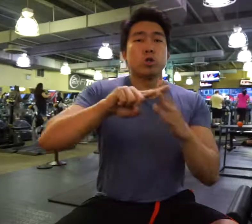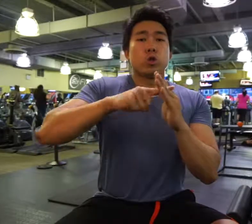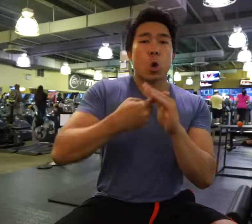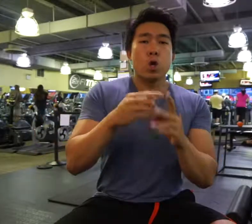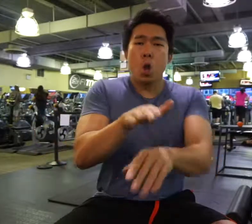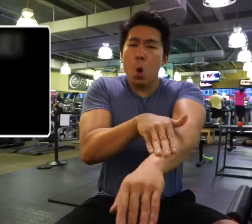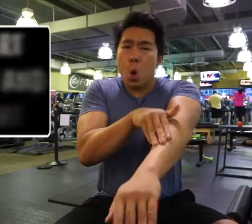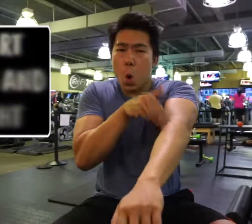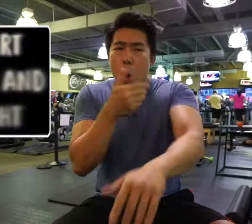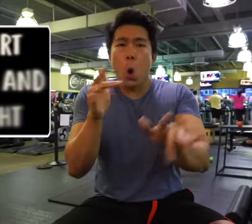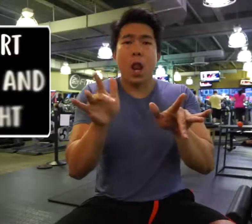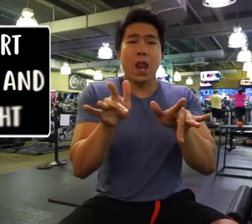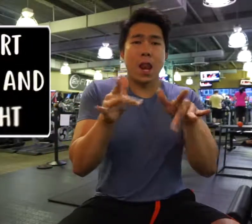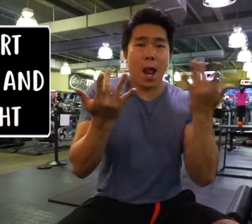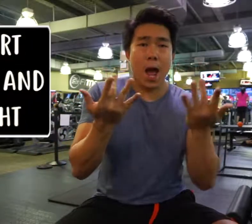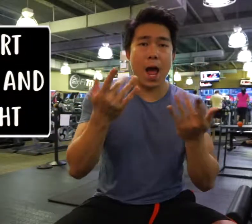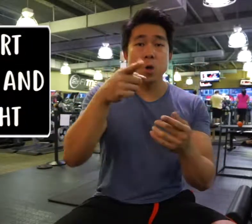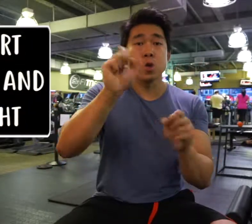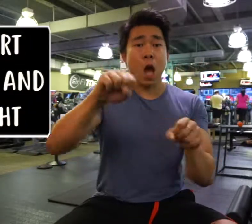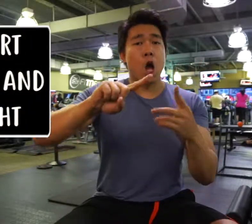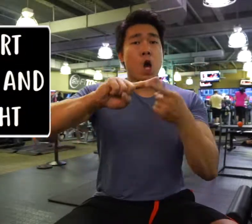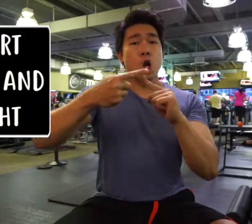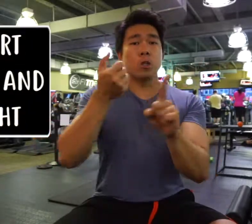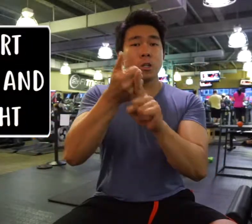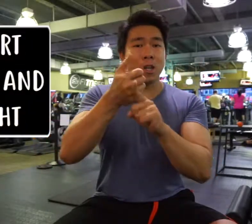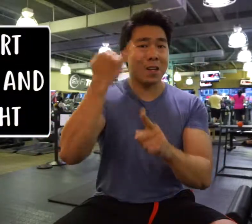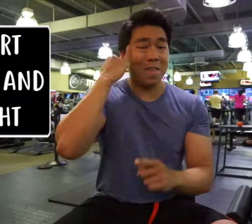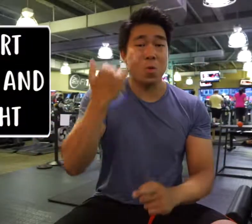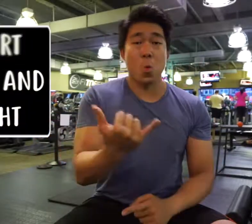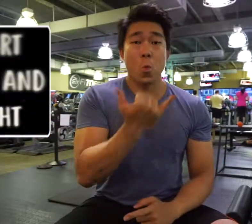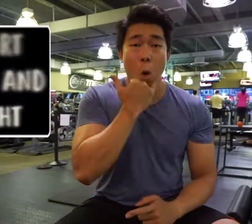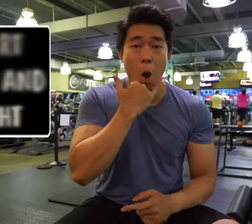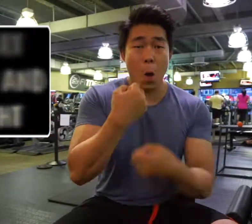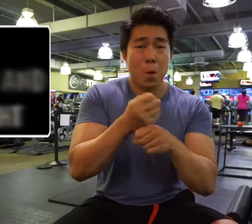Make sure to start slow and light. You can hurt yourself if you do wrong form.